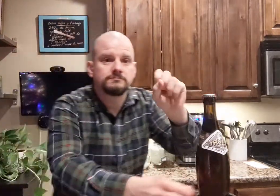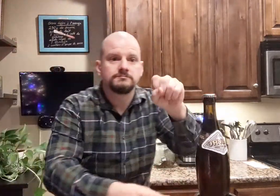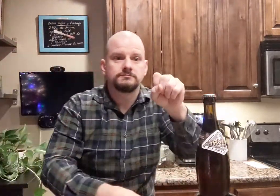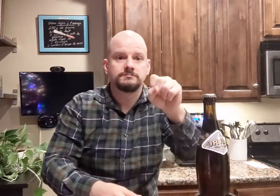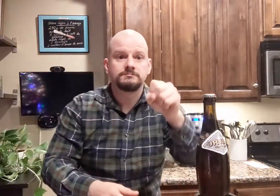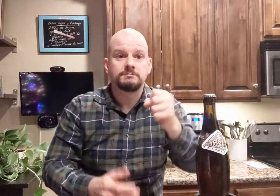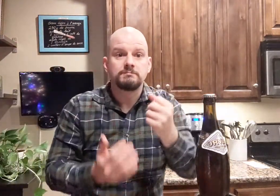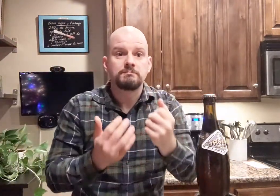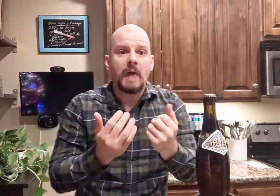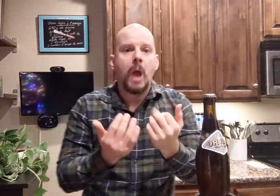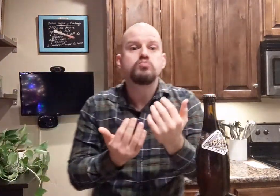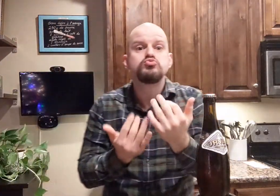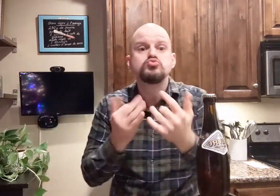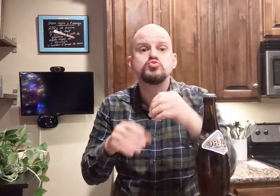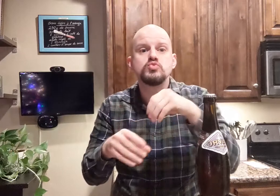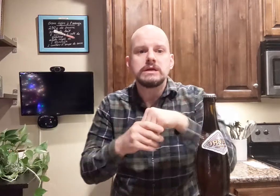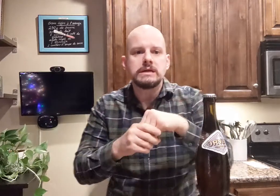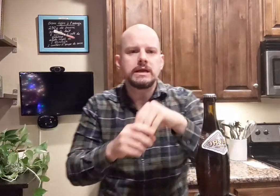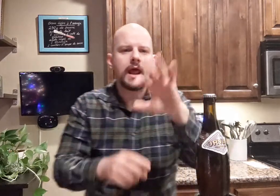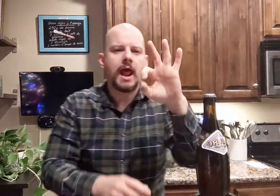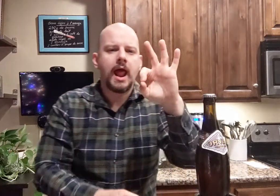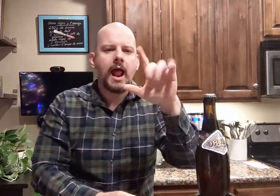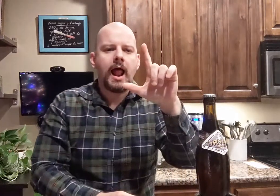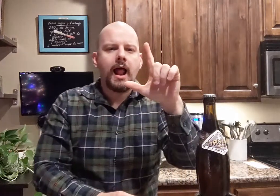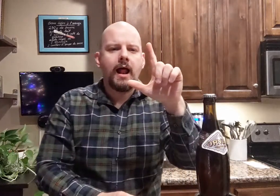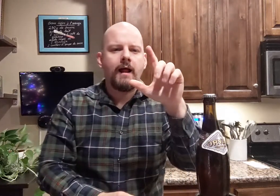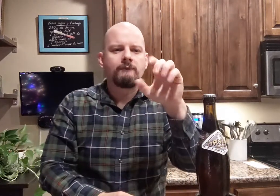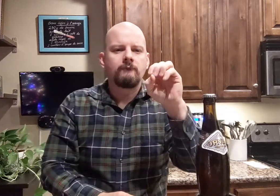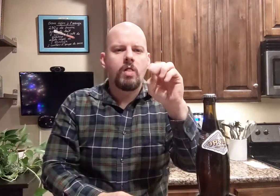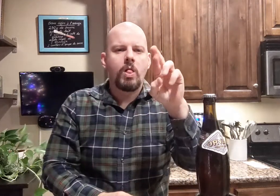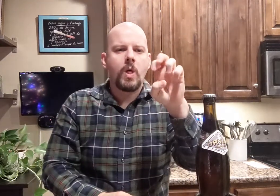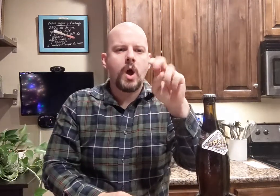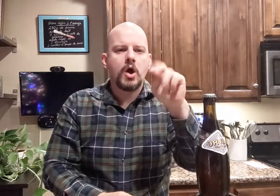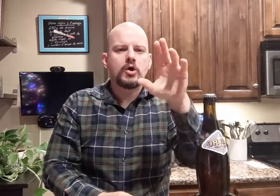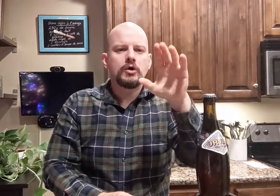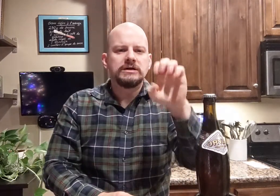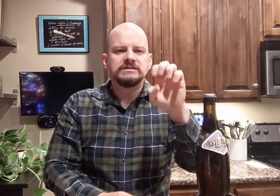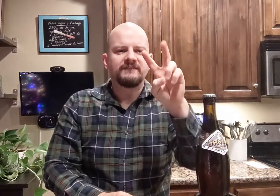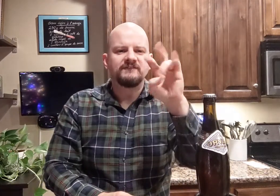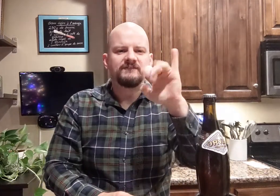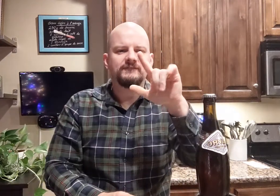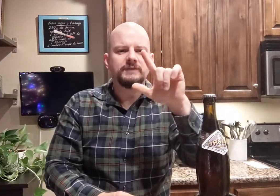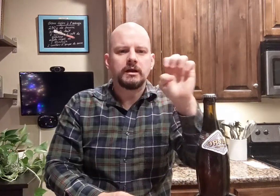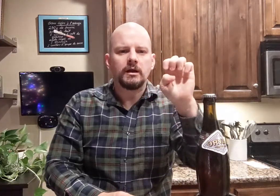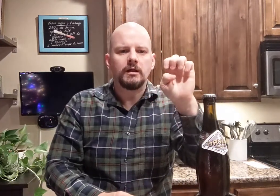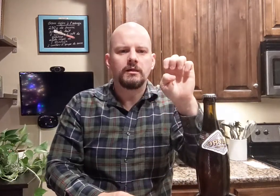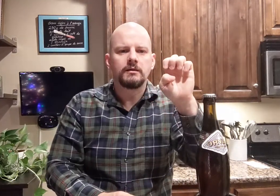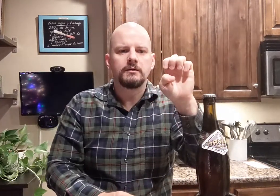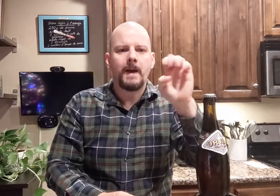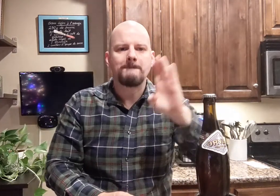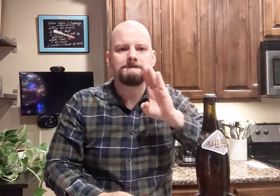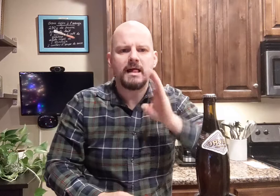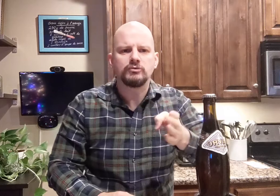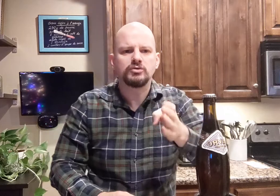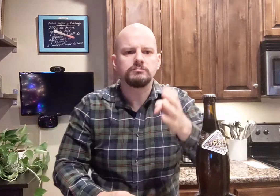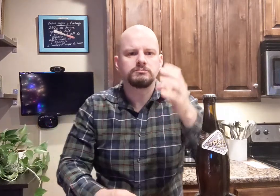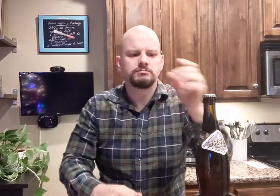Yep, it was brewed in Florenville, Belgium.